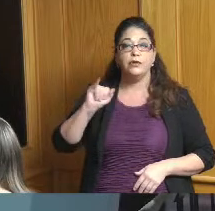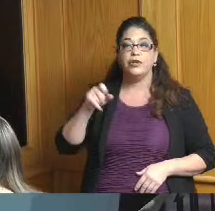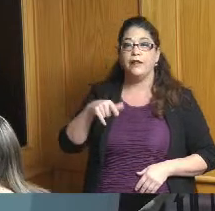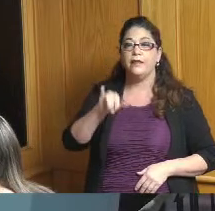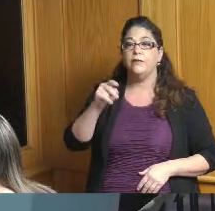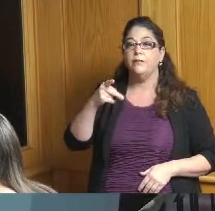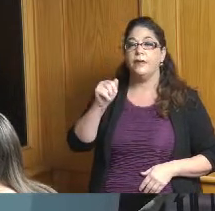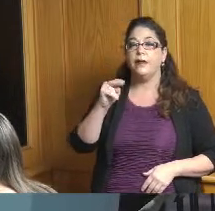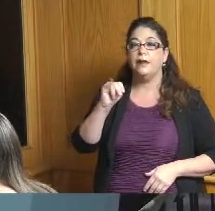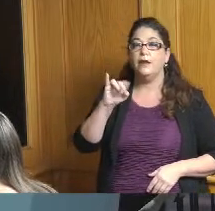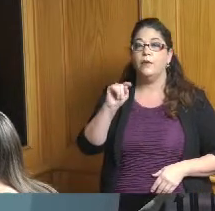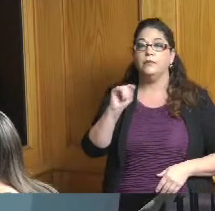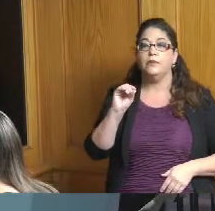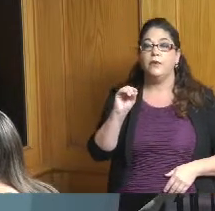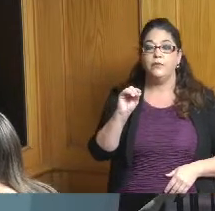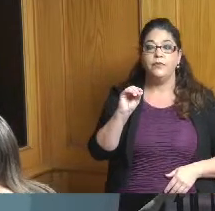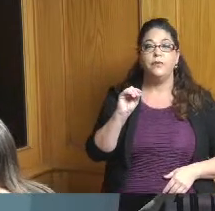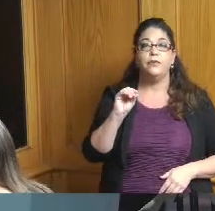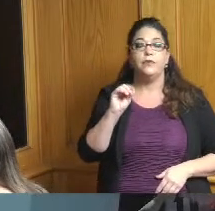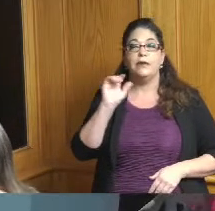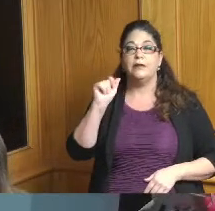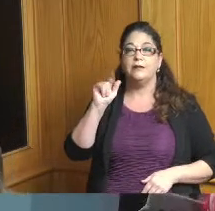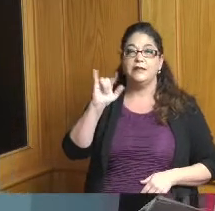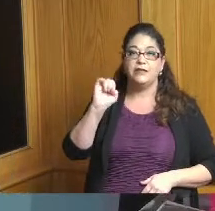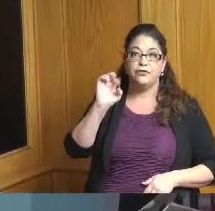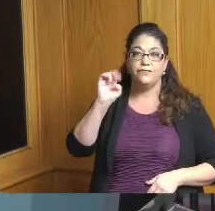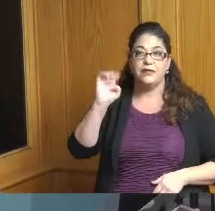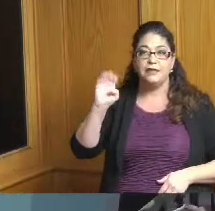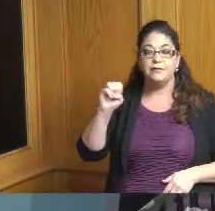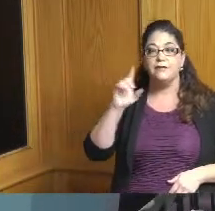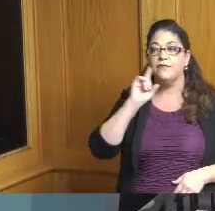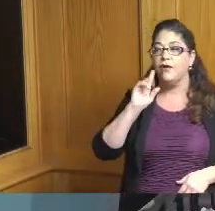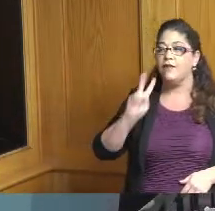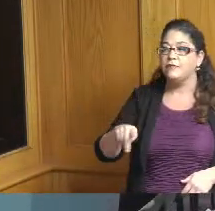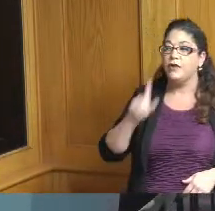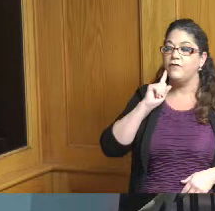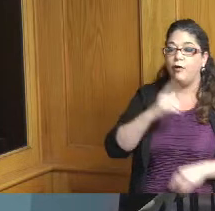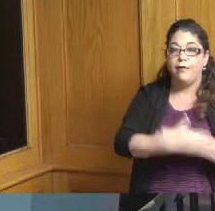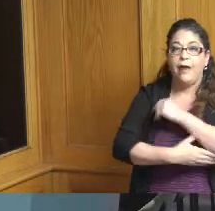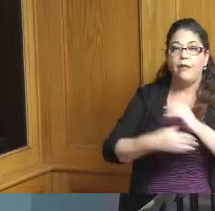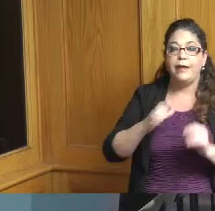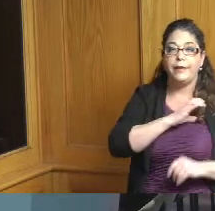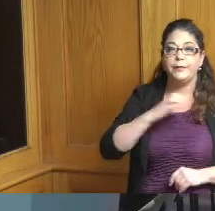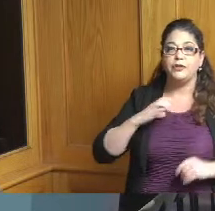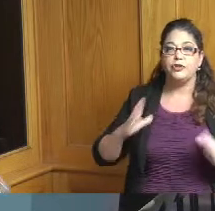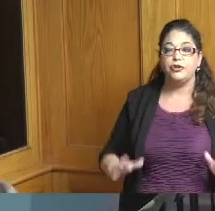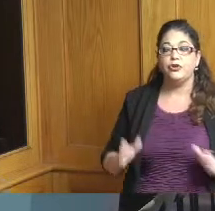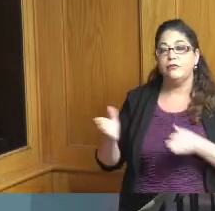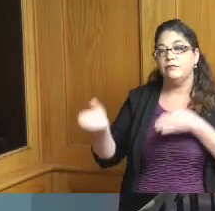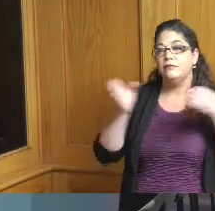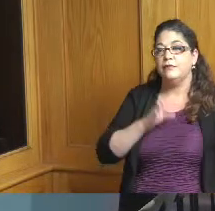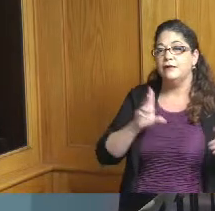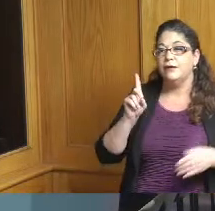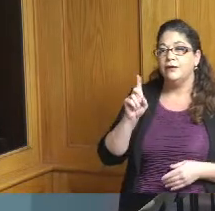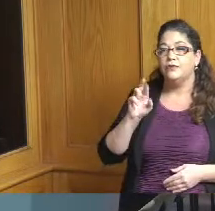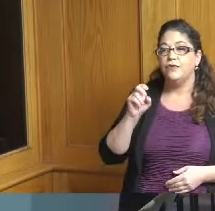Alicia Reece Vice President Hamilton County Commission County Commissioner Denise Driehaus Jeff Aluotto County Administrator